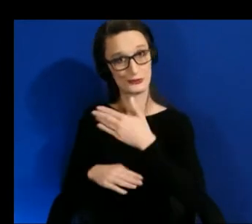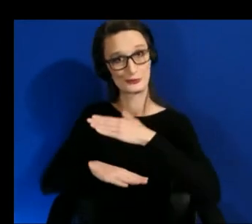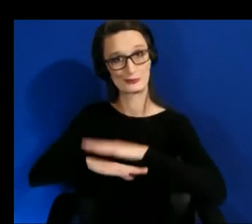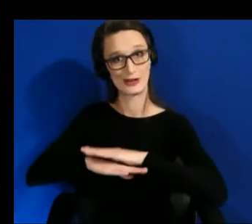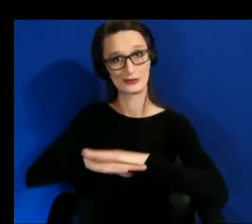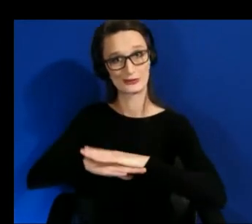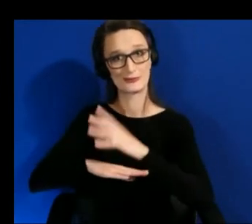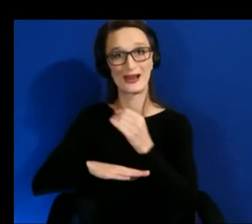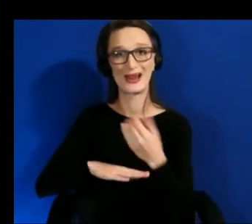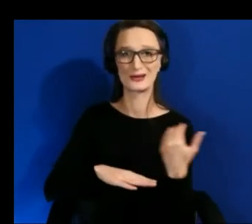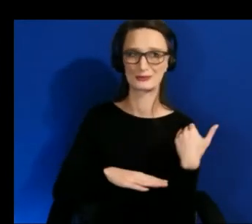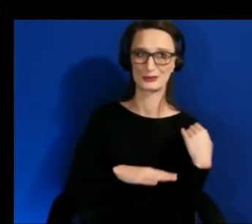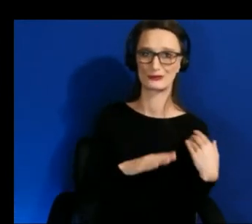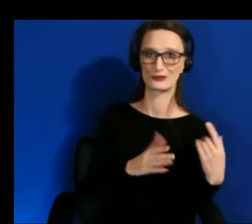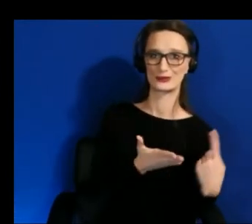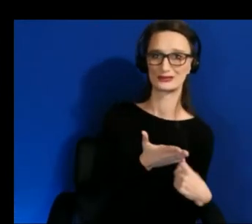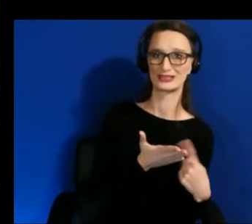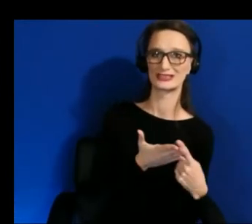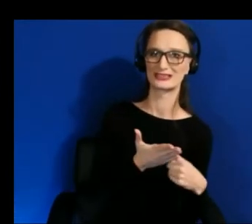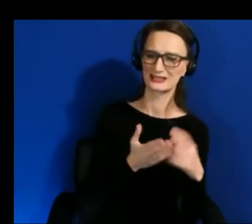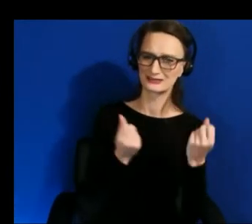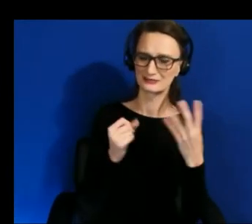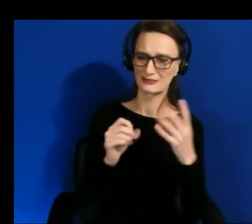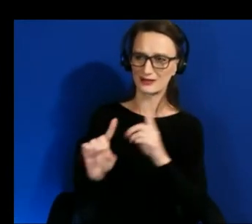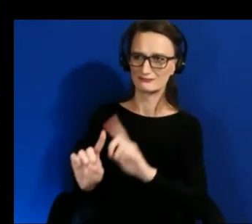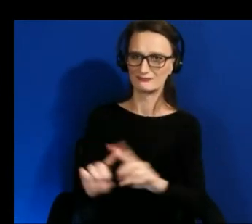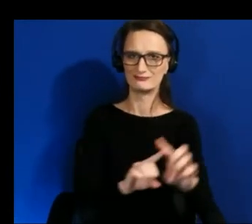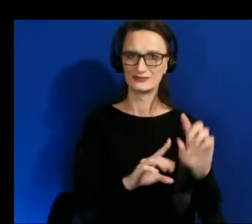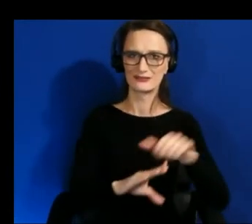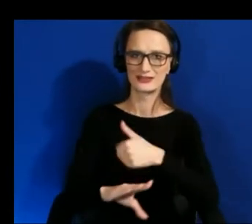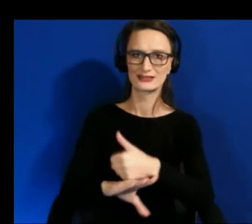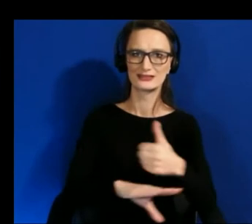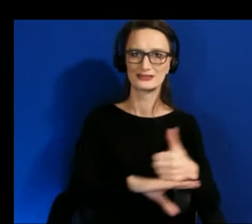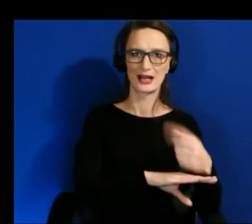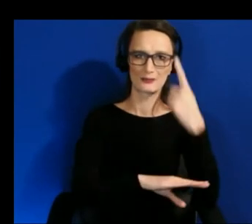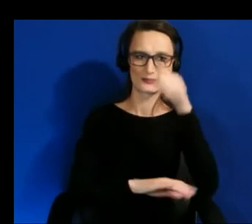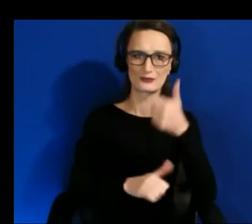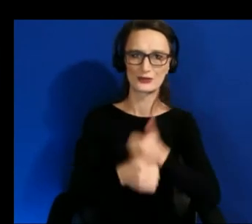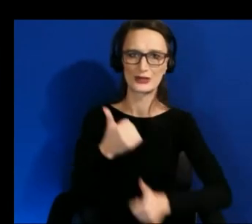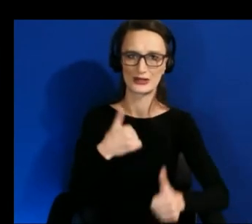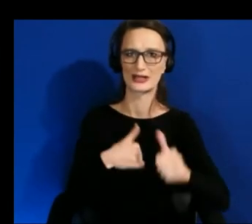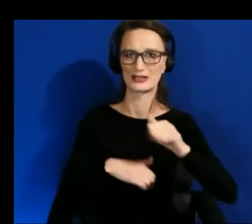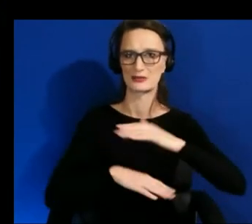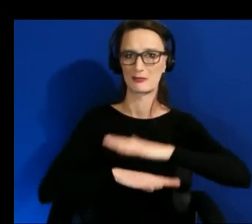so many different setups for the platform that there's going to be learning curves for everyone